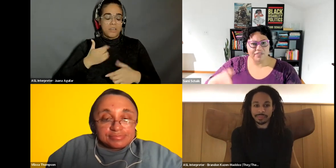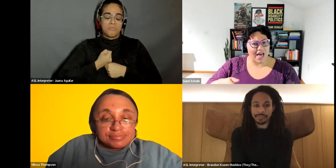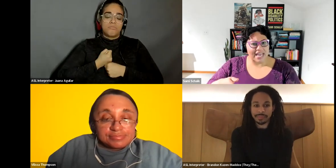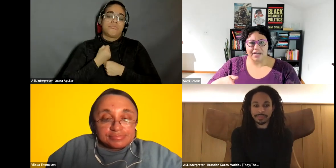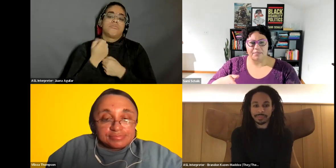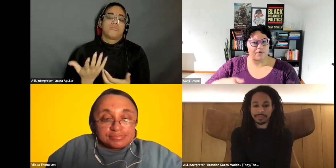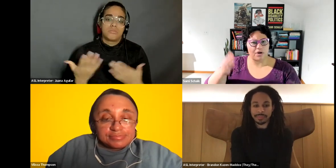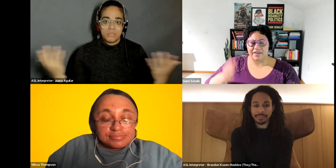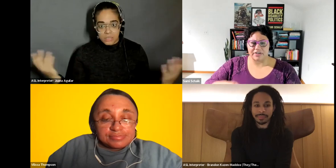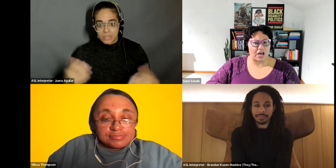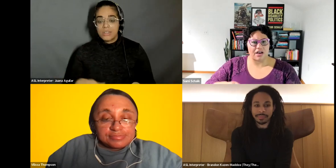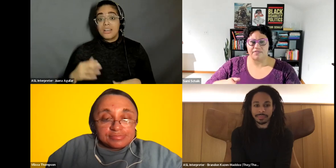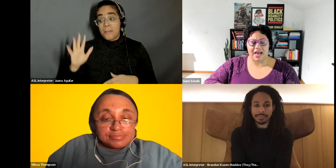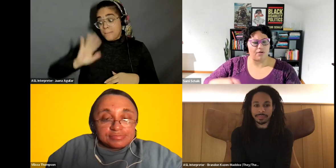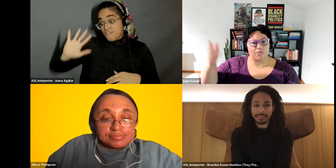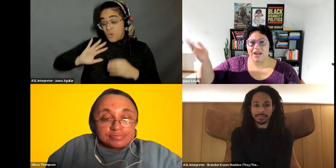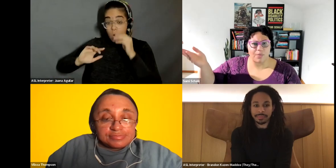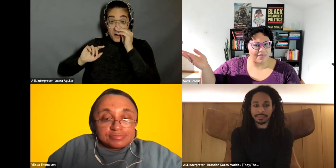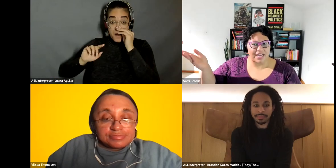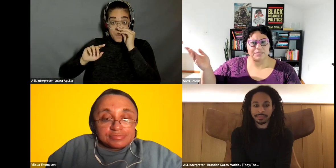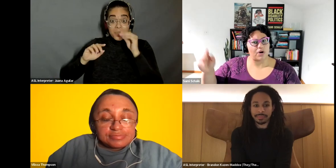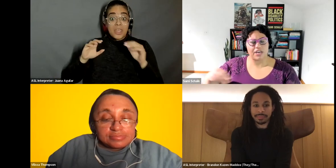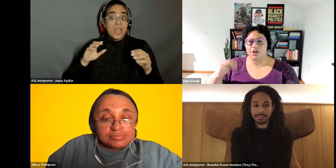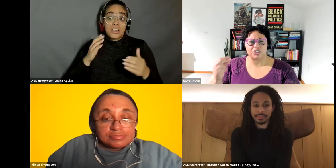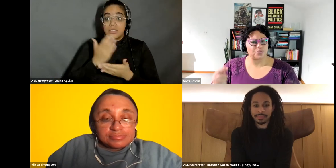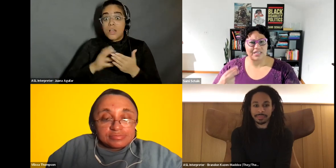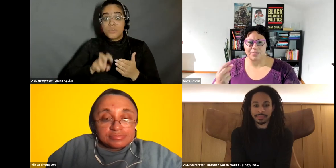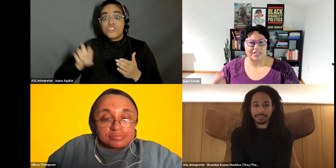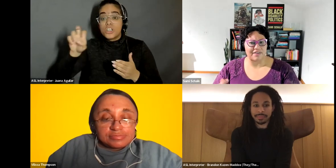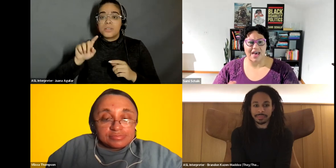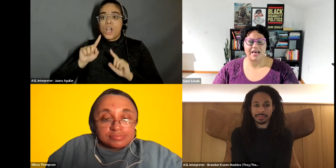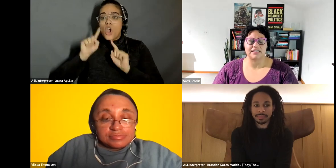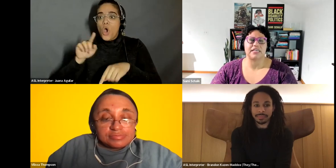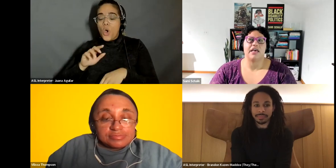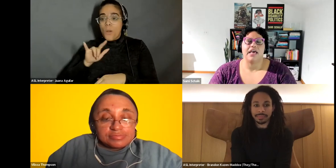Sami Schalk: Why, in the night before give a talk file right away the next morning, you know, just really really fast.